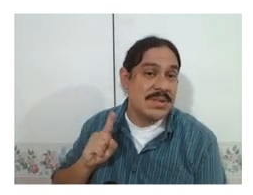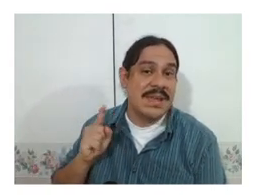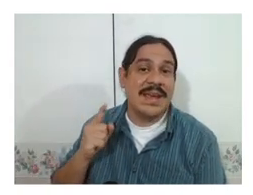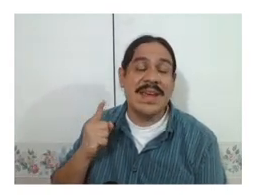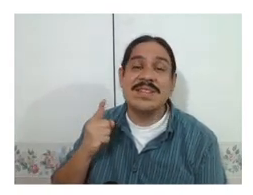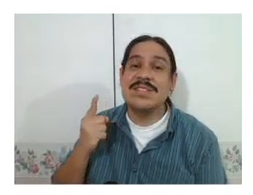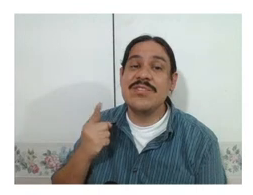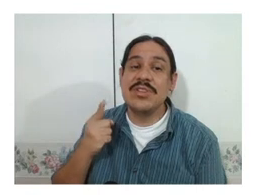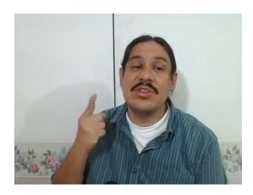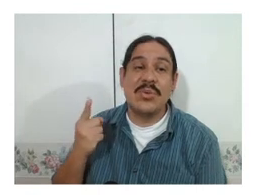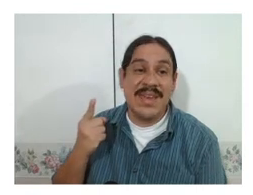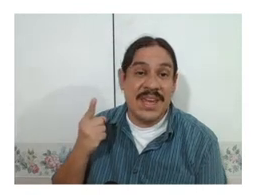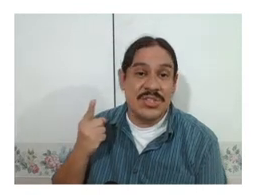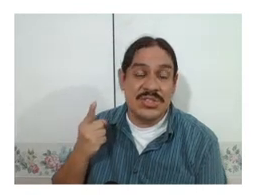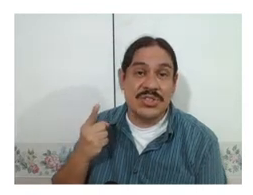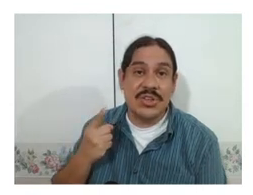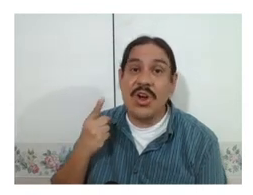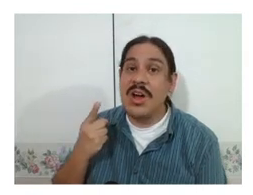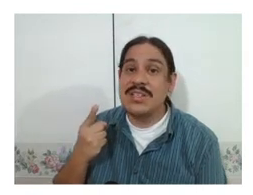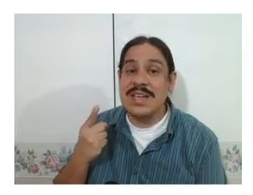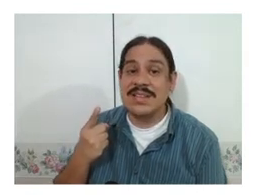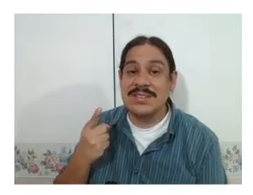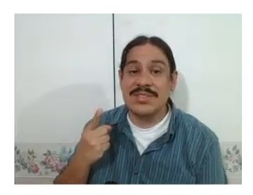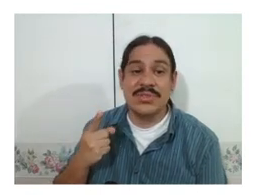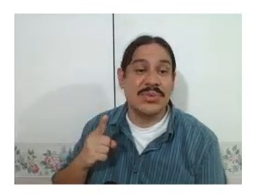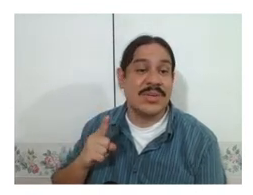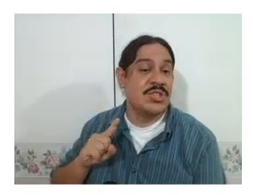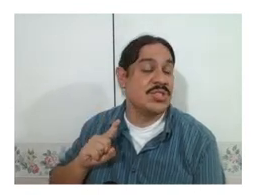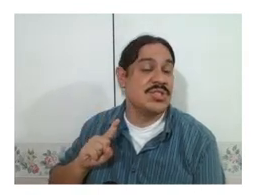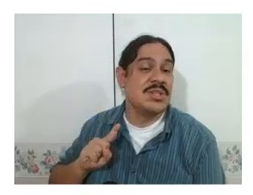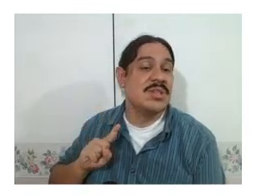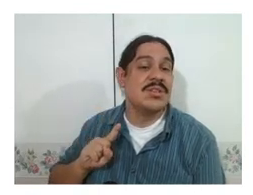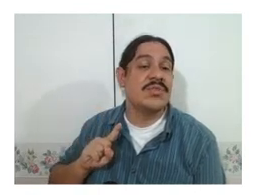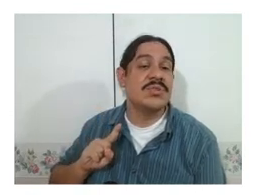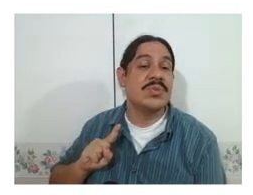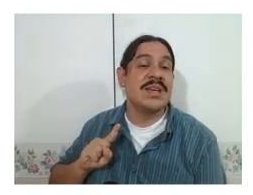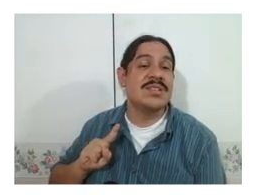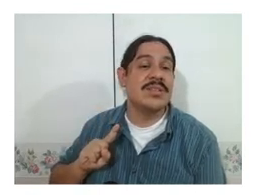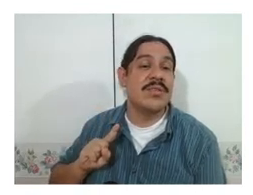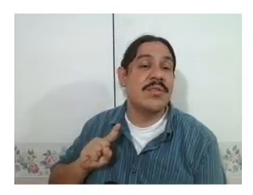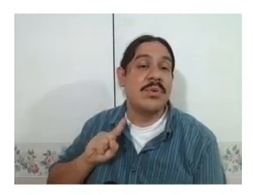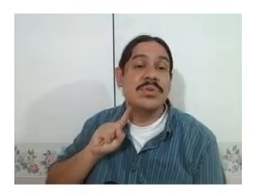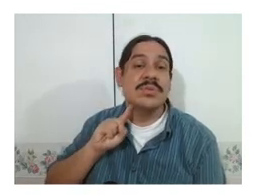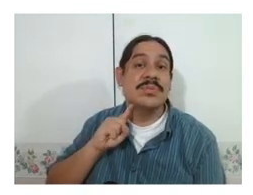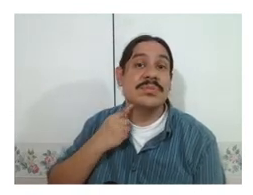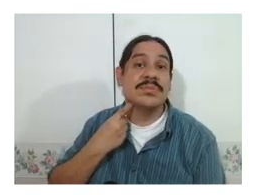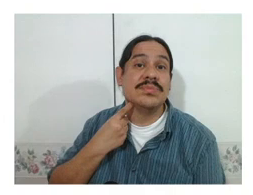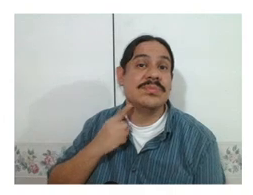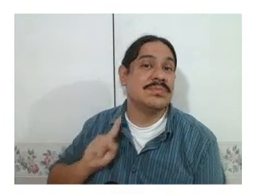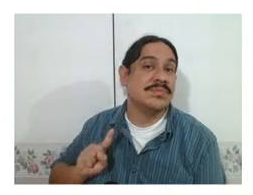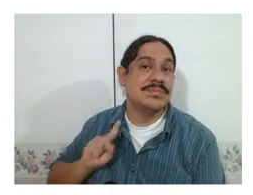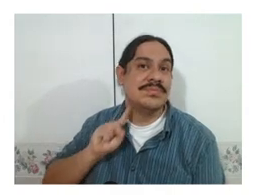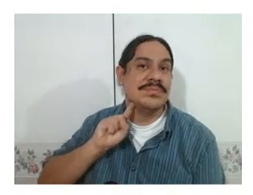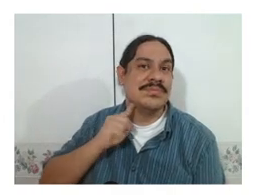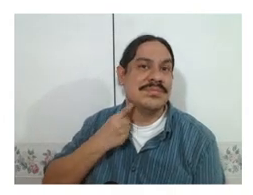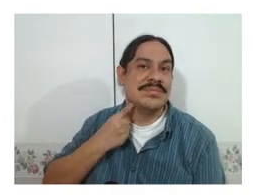they end in different locations. their contacts are in different locations the first one has it on the throat